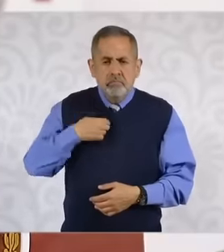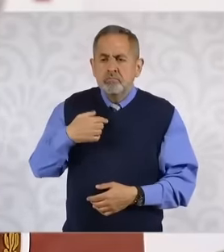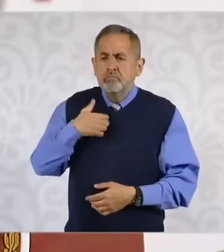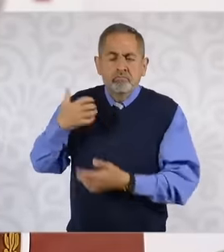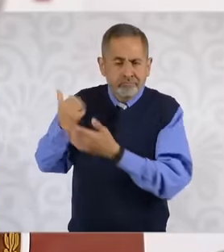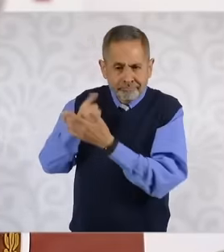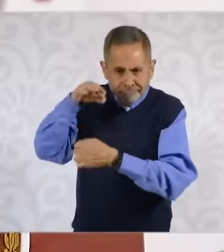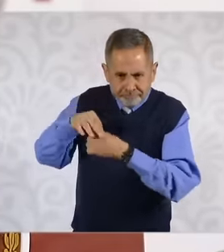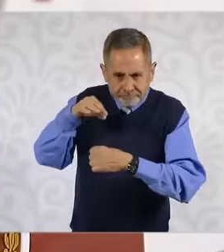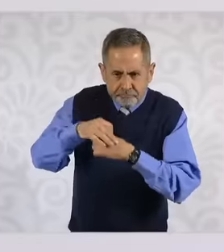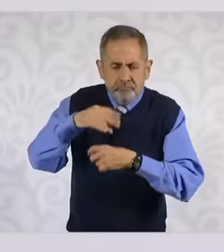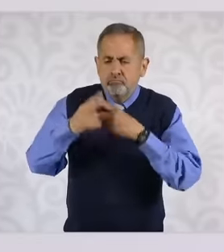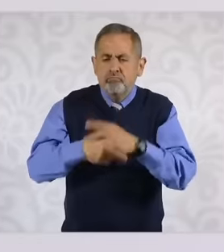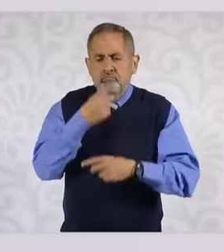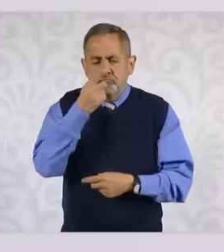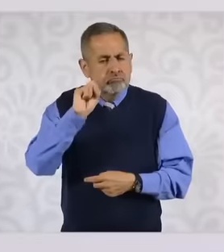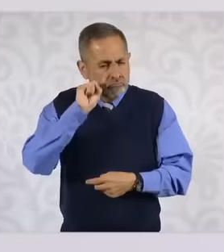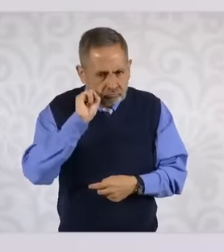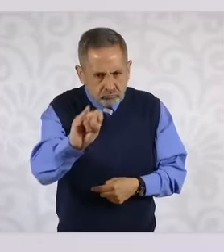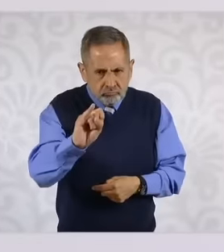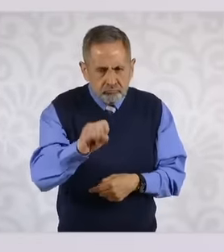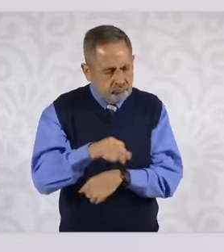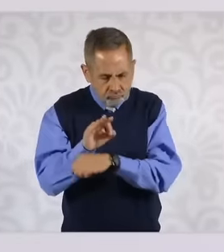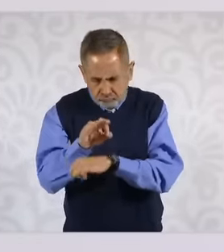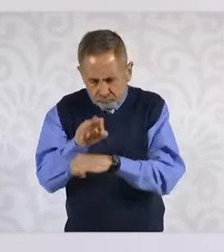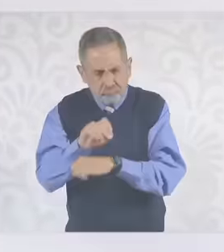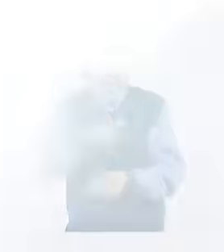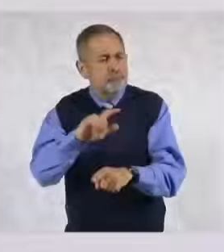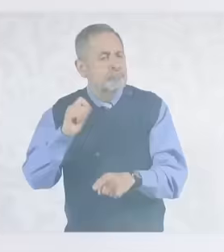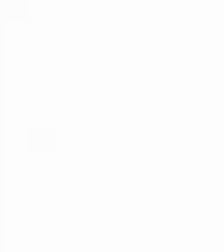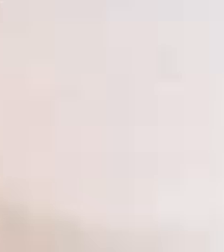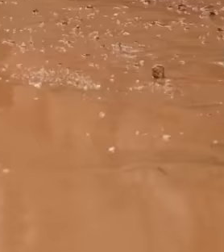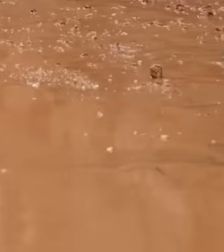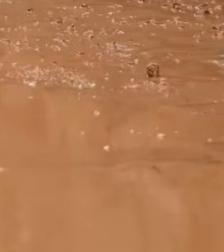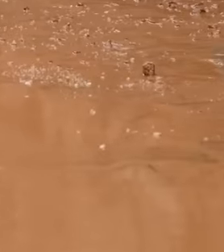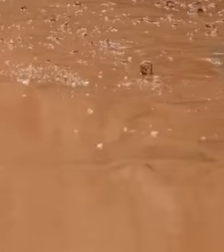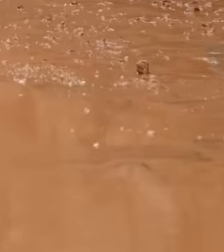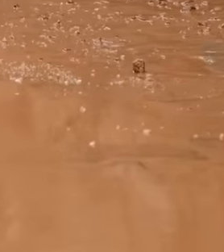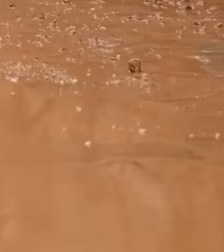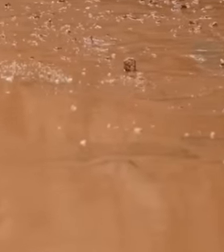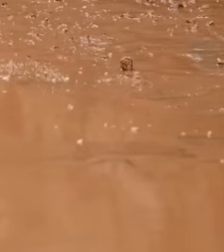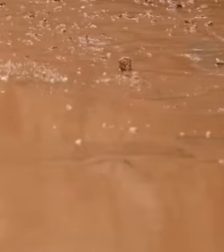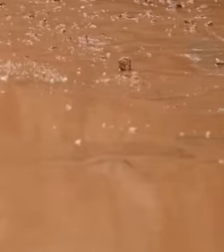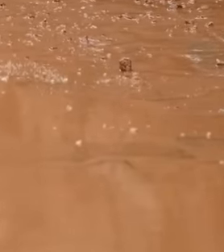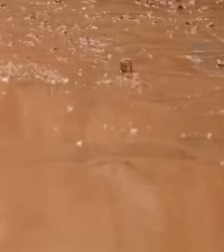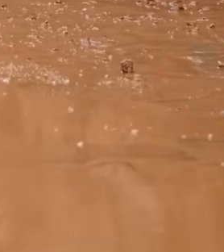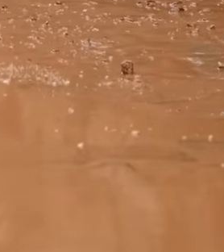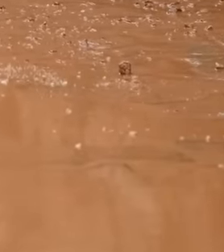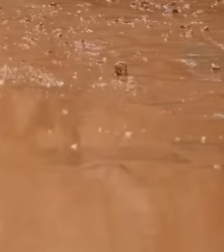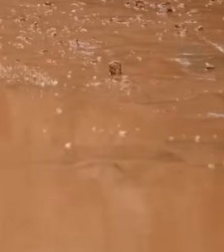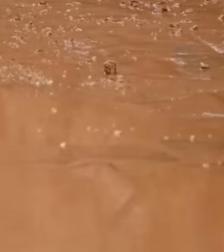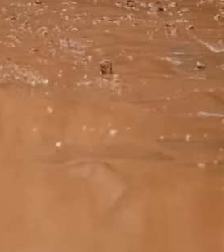Cuban people will not be alone. Mexico will always give them a hand to get through these moments. In response to this crisis,